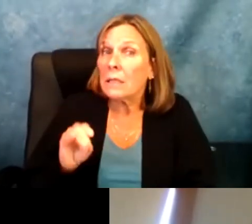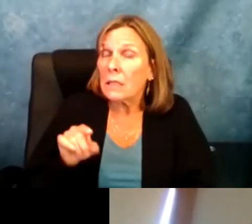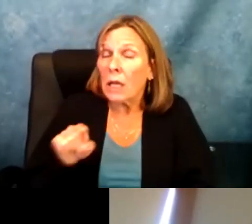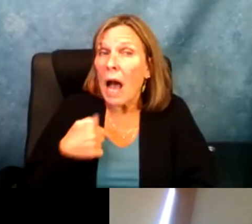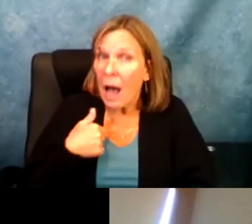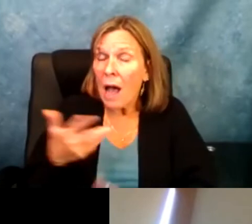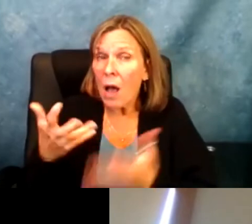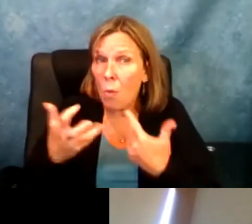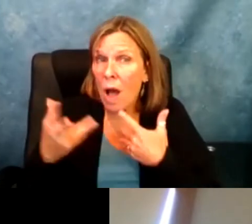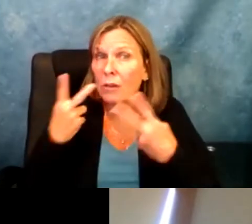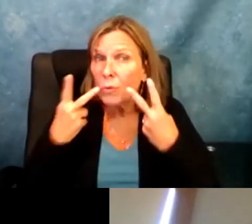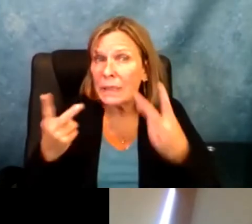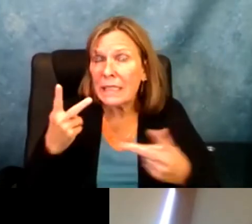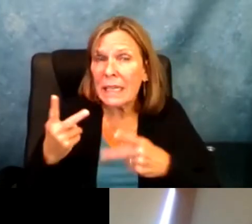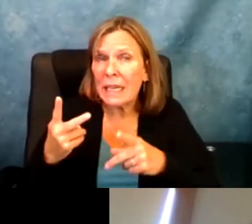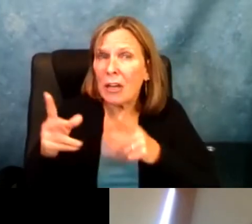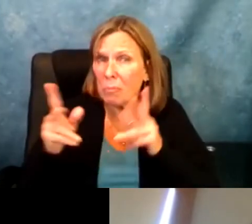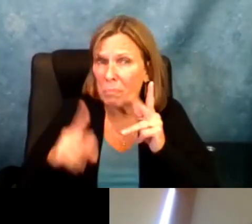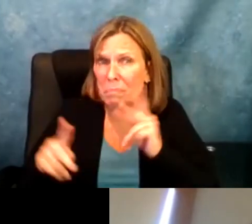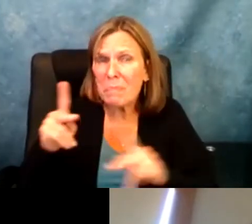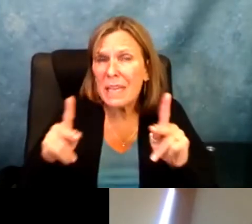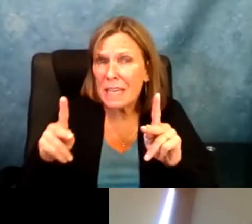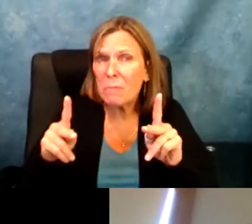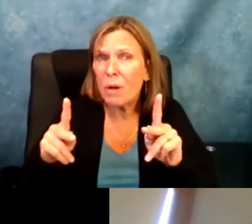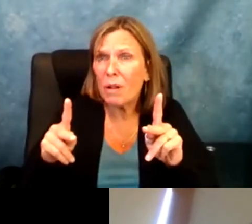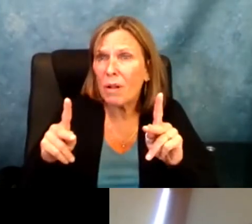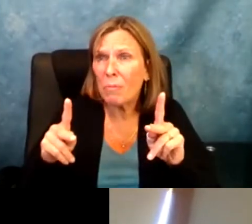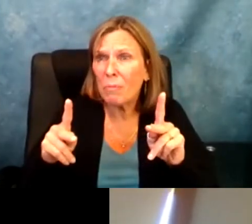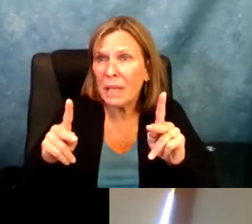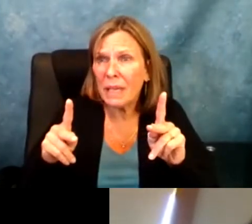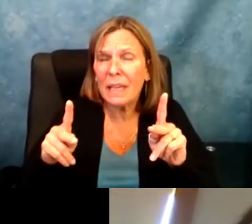schools. I think I would like to see